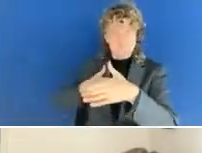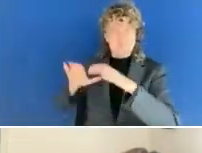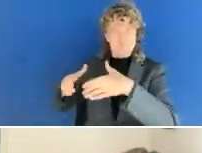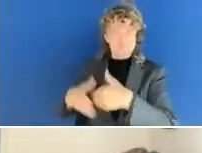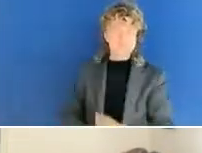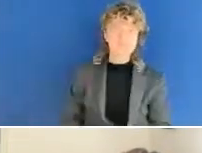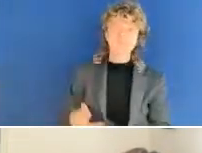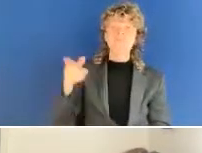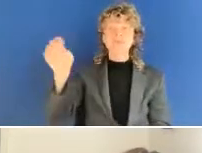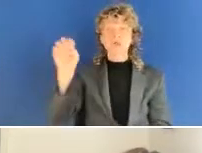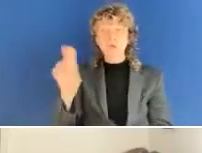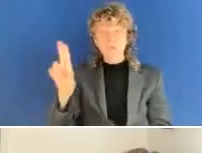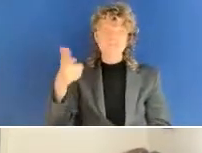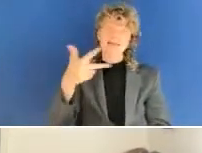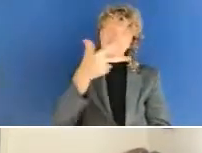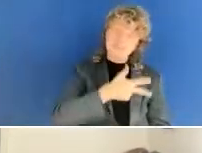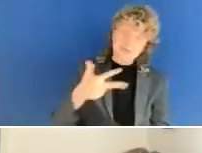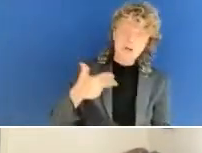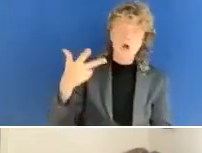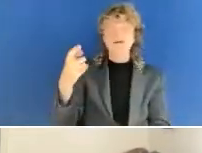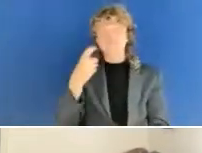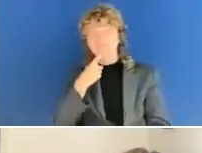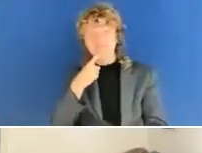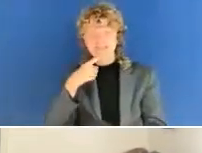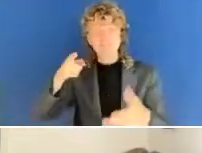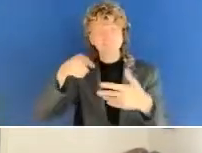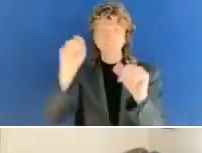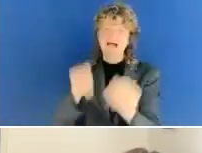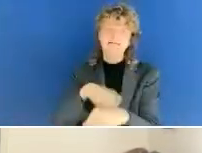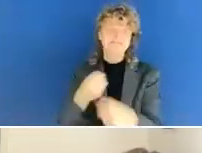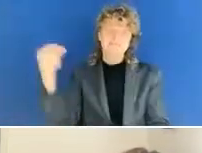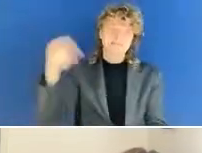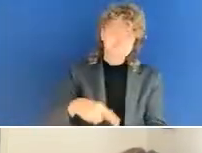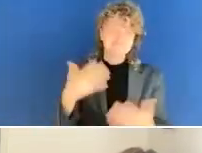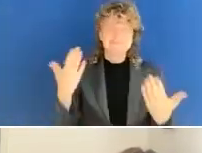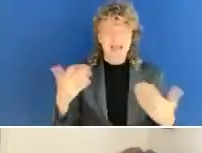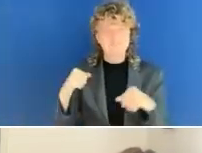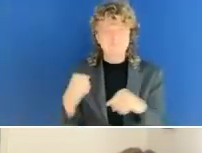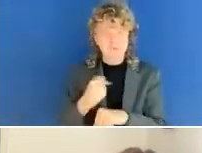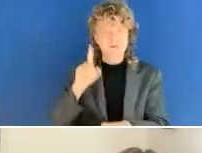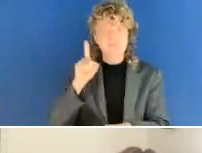who are not able to attend today, and as you said, share their reflections they had on